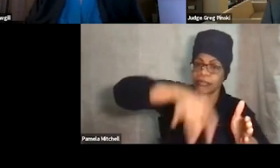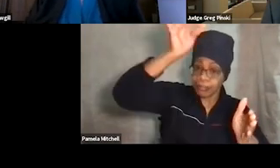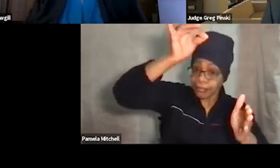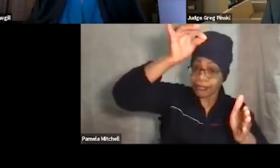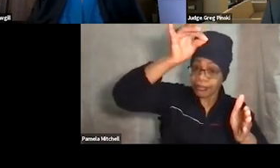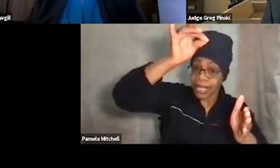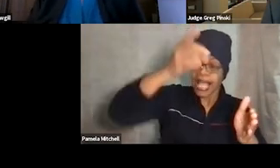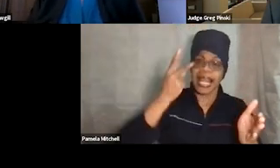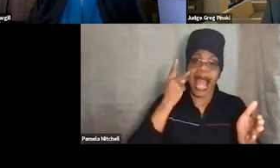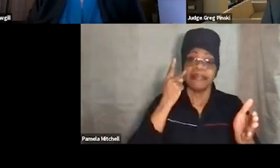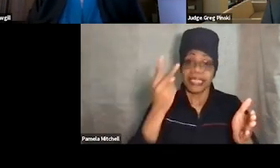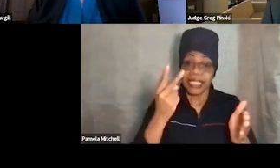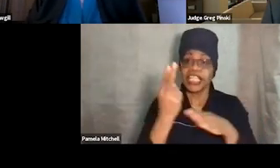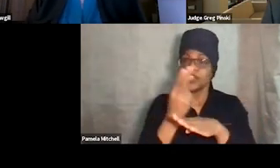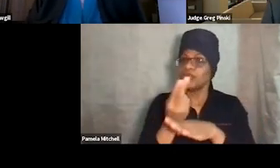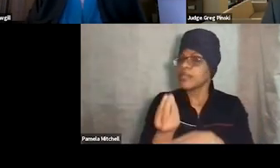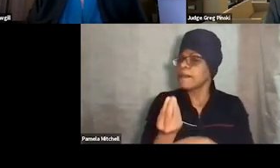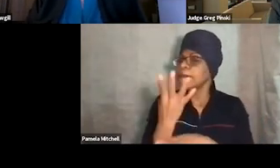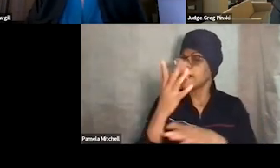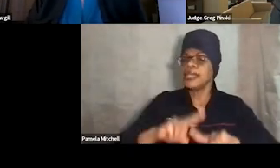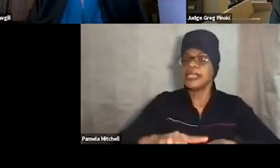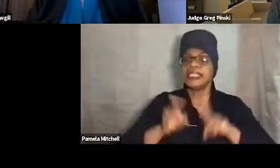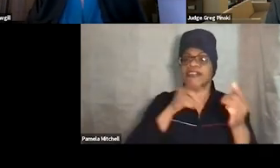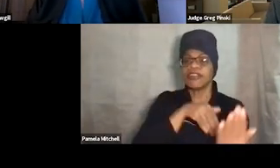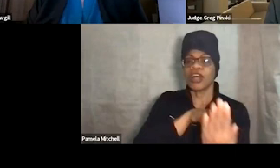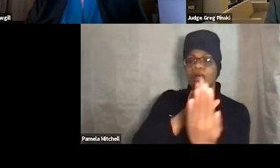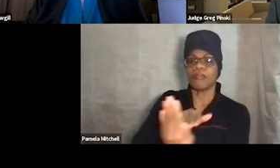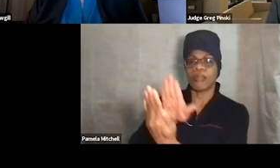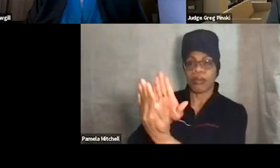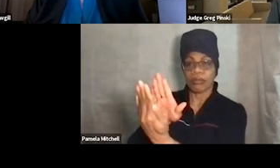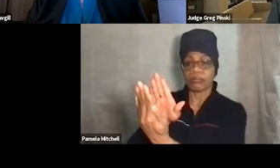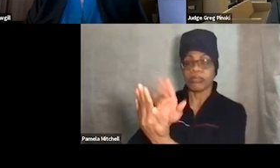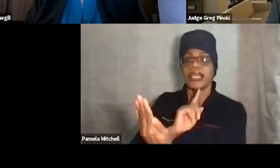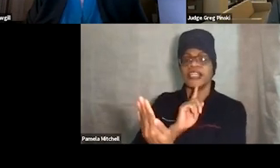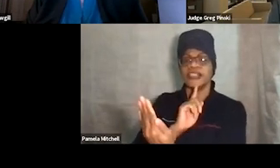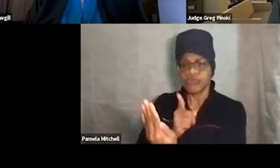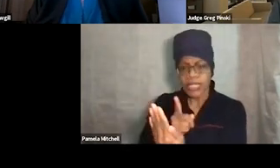and I have seen this used in many different ways, and it is really one that works well.